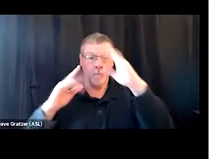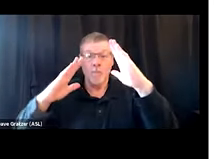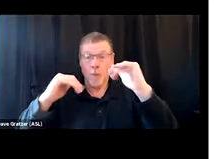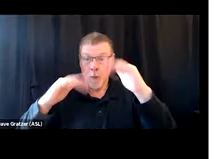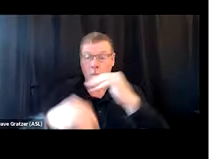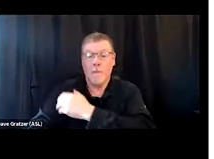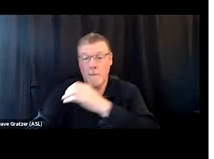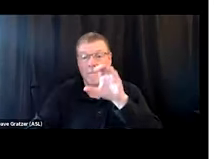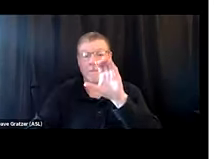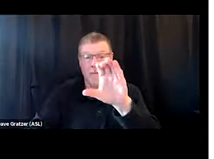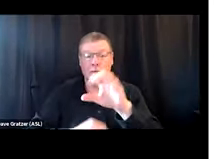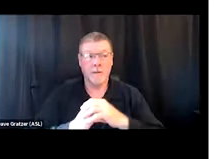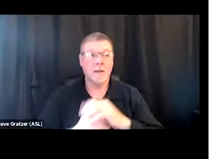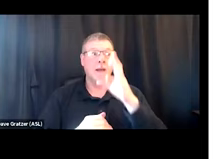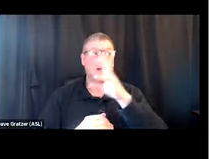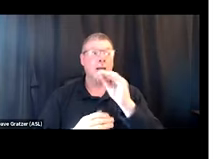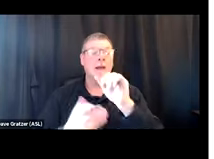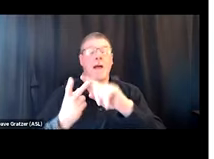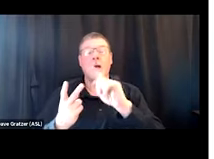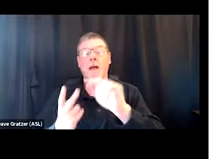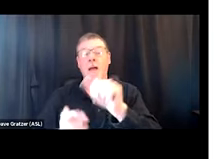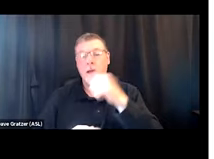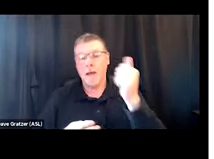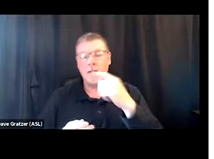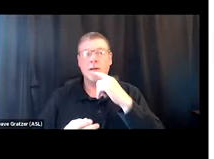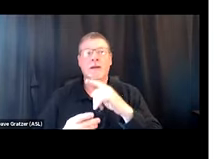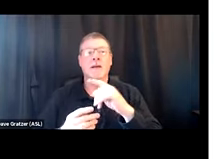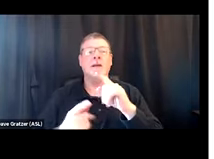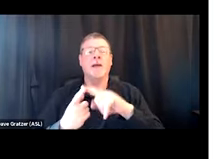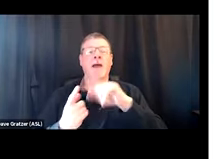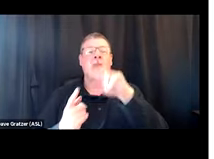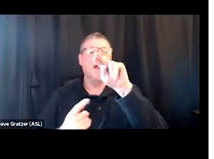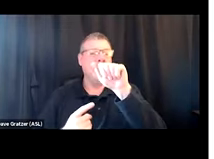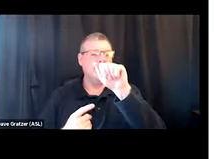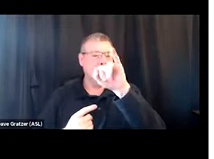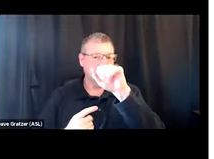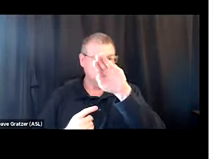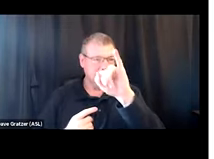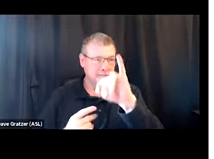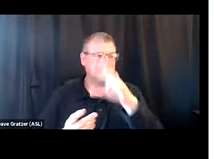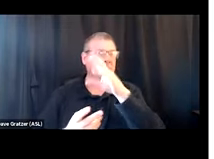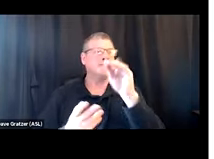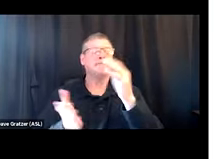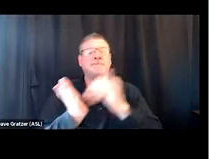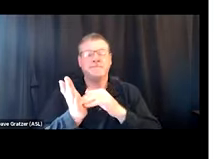I mean, some others that come to mind are certainly NAMI. Again, if you're getting these slides,